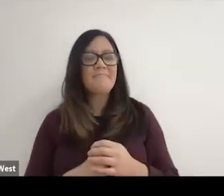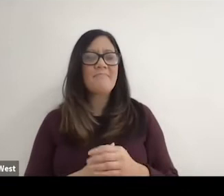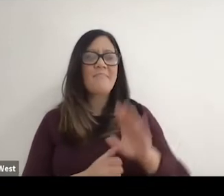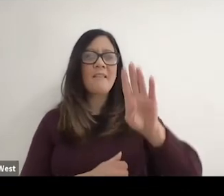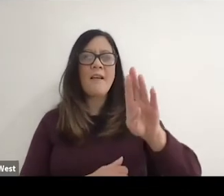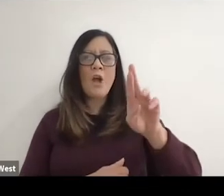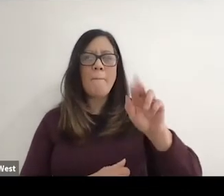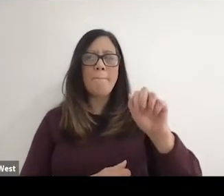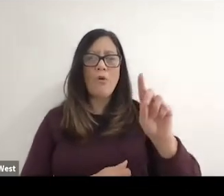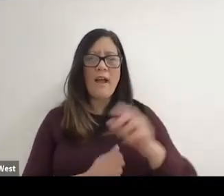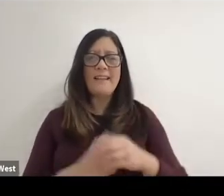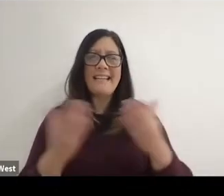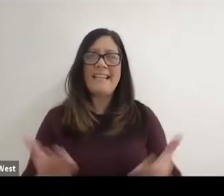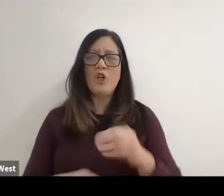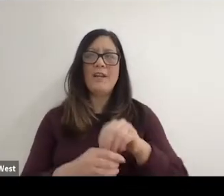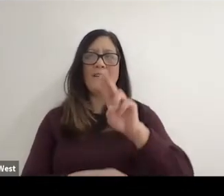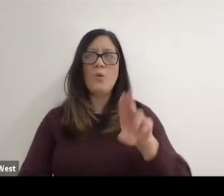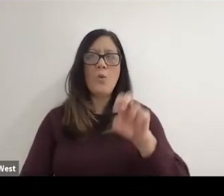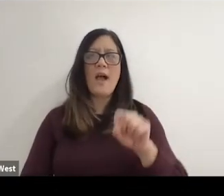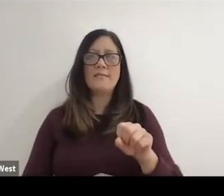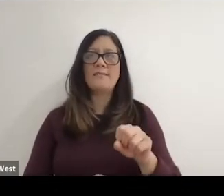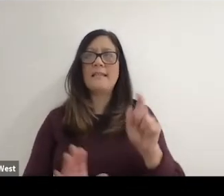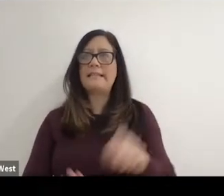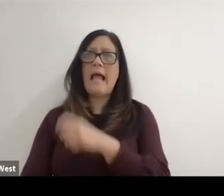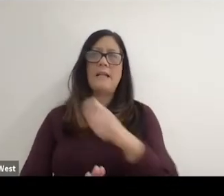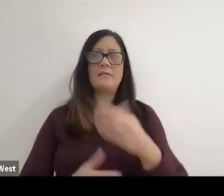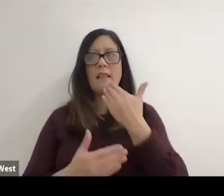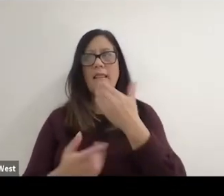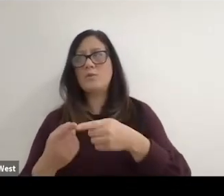So Brad, you know here in the US tennis thanks to you and and hockey